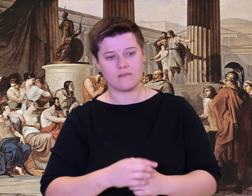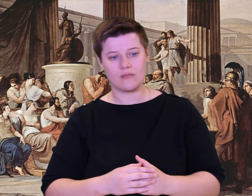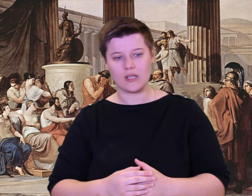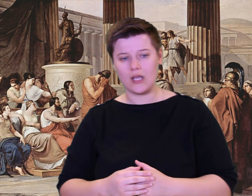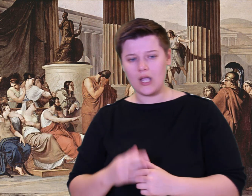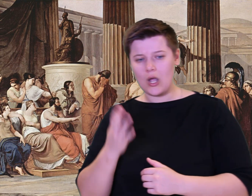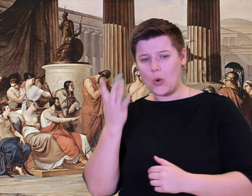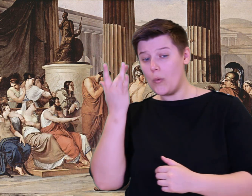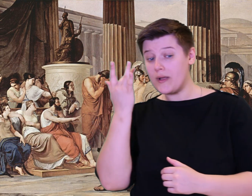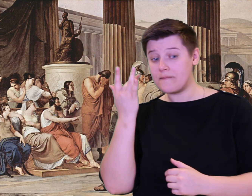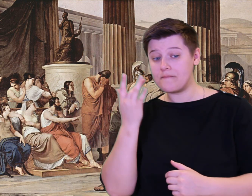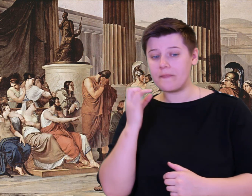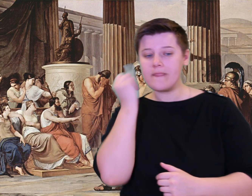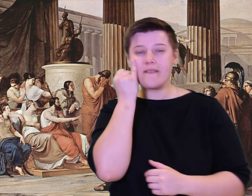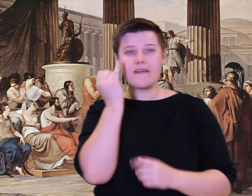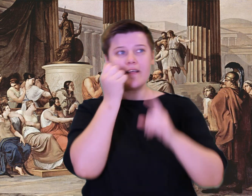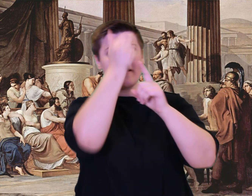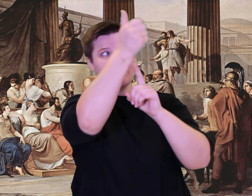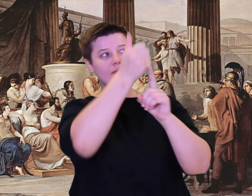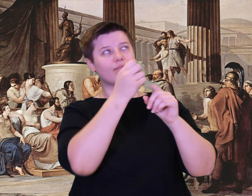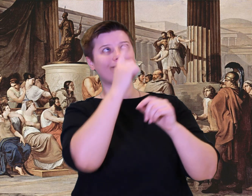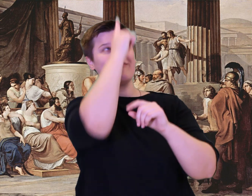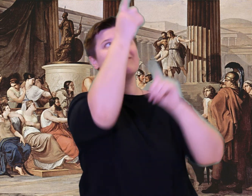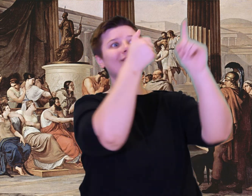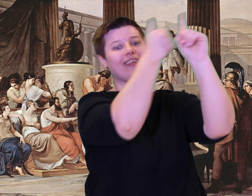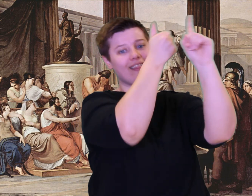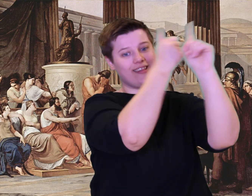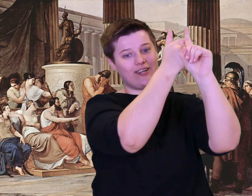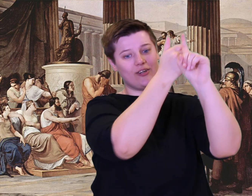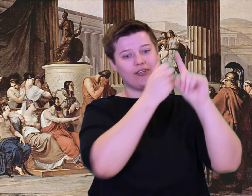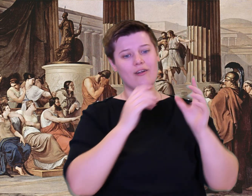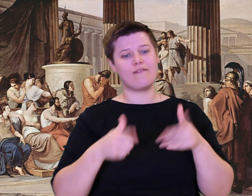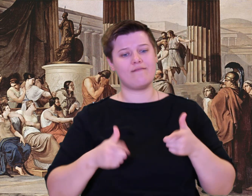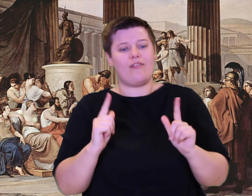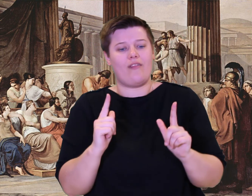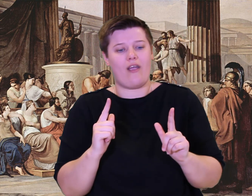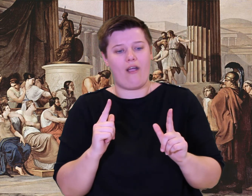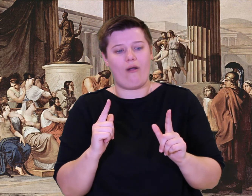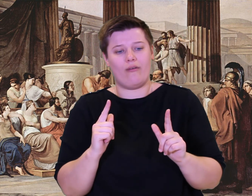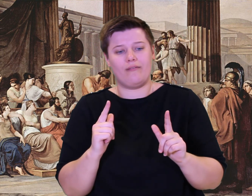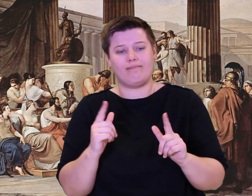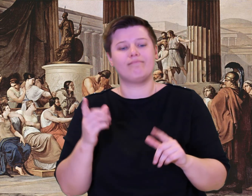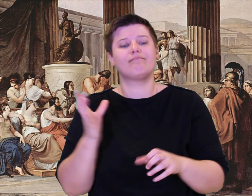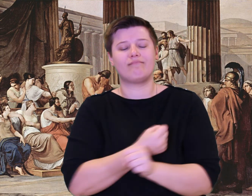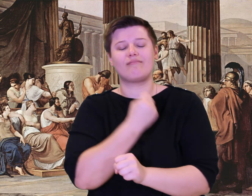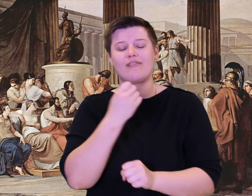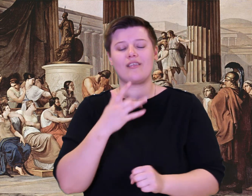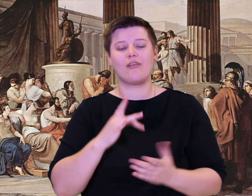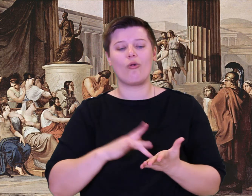I was left, scheming to take revenge on him and harm him, and gain the glory,